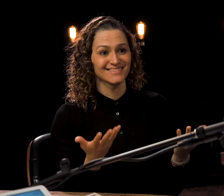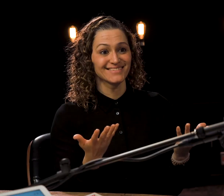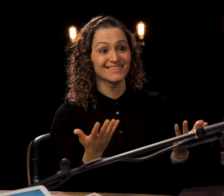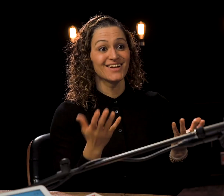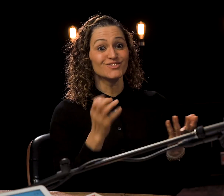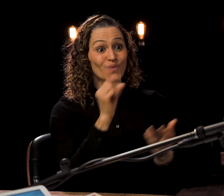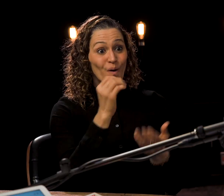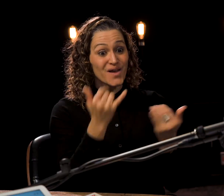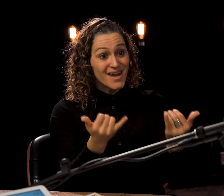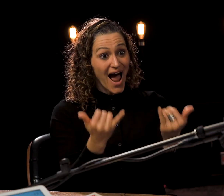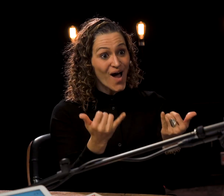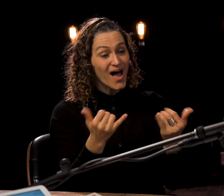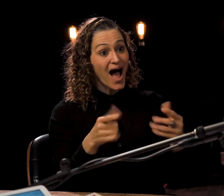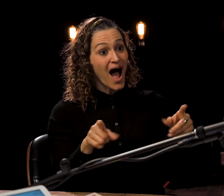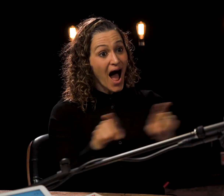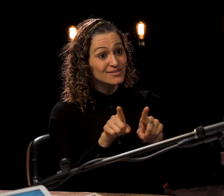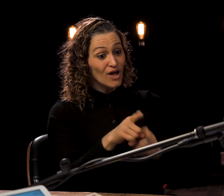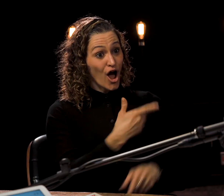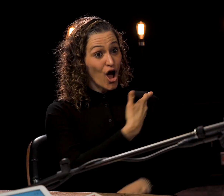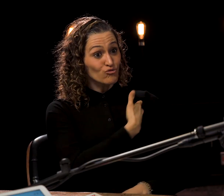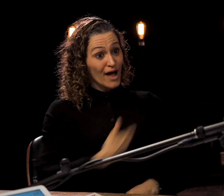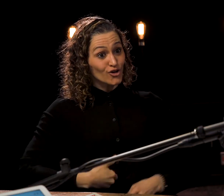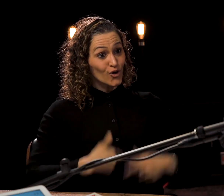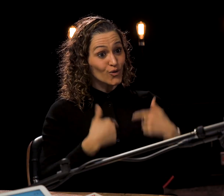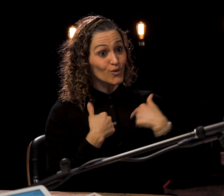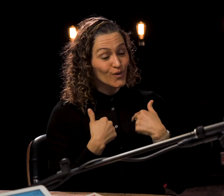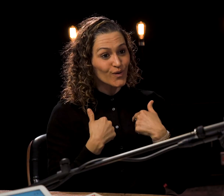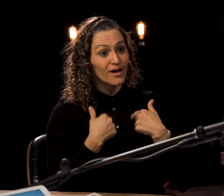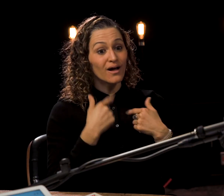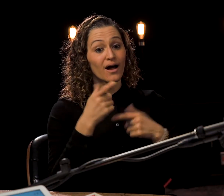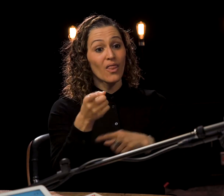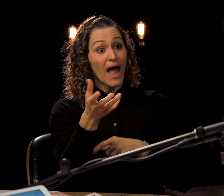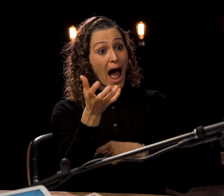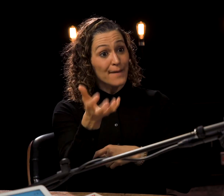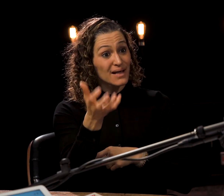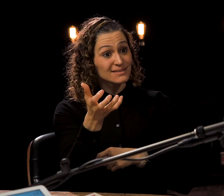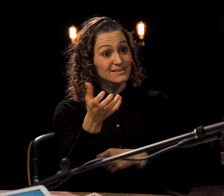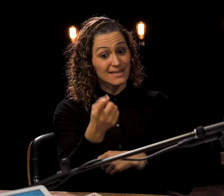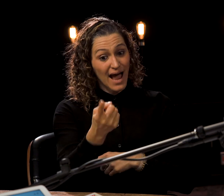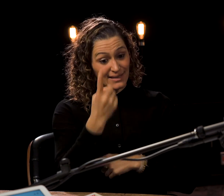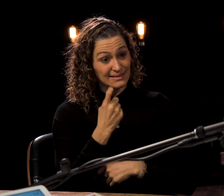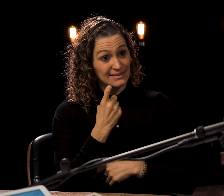Dawn Jani Birley: we don't have a lot of voice Dawn Jani Birley: and many people aren't interested in our stories. Dawn Jani Birley: Now I have the opportunity